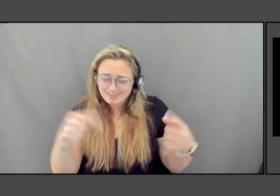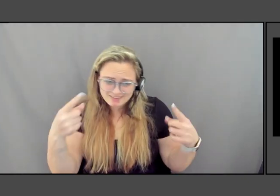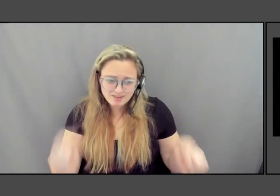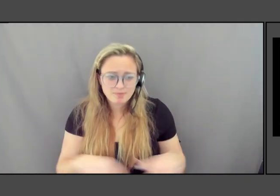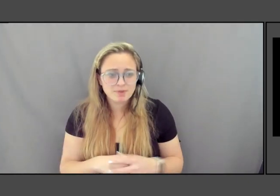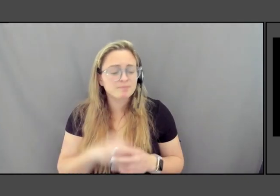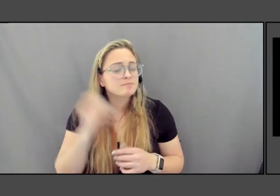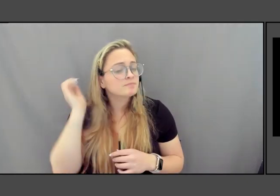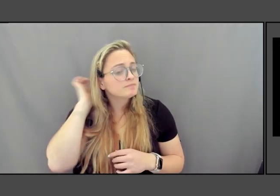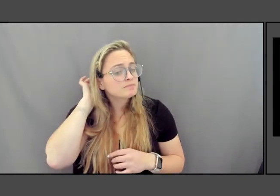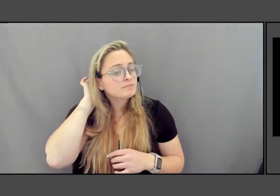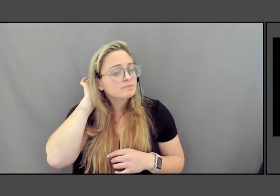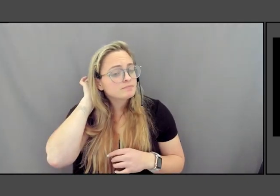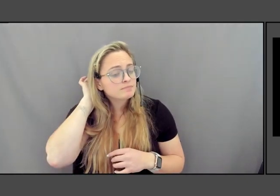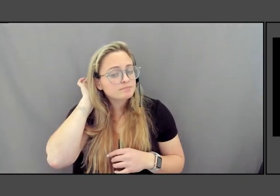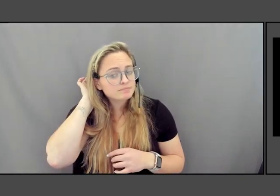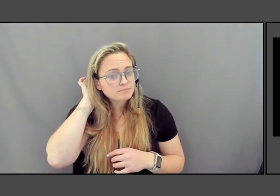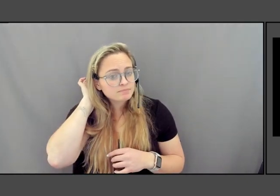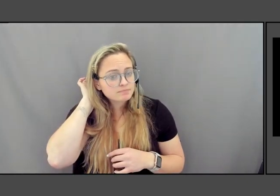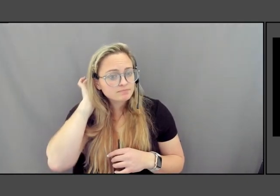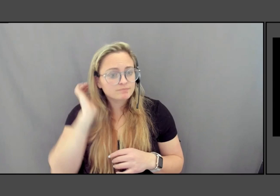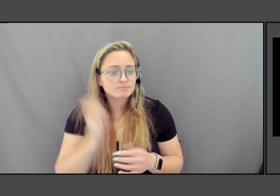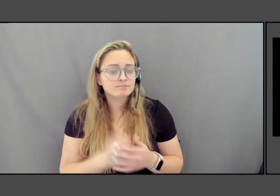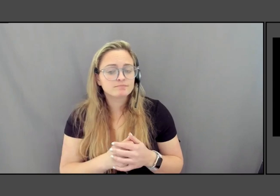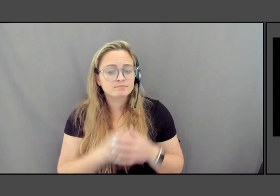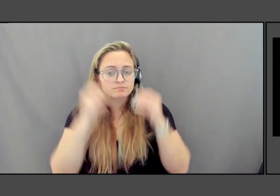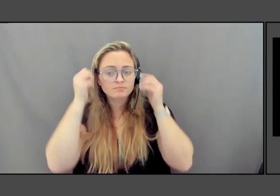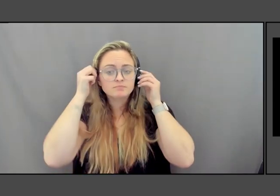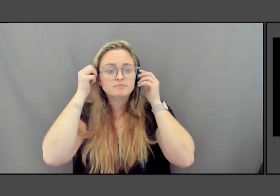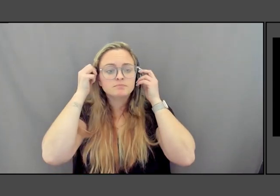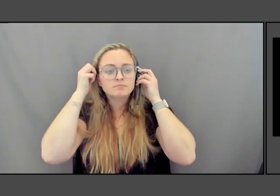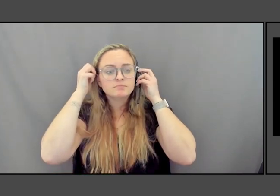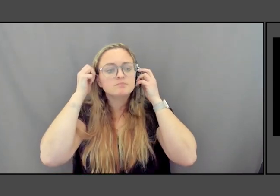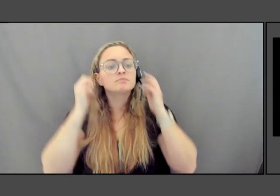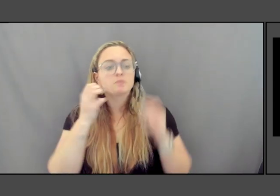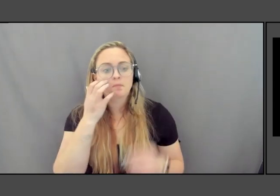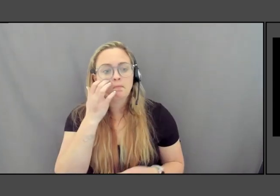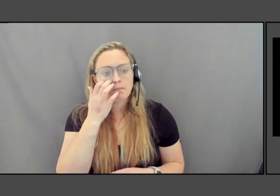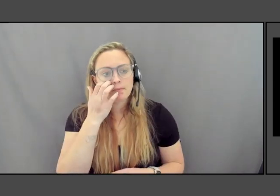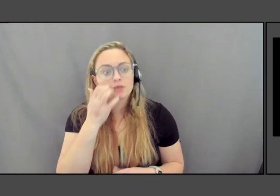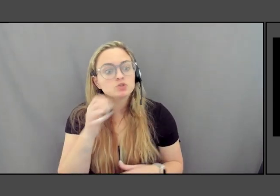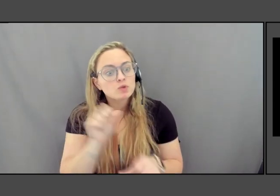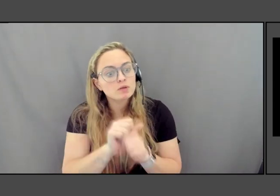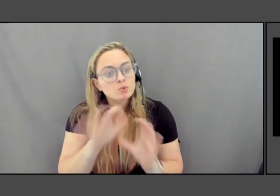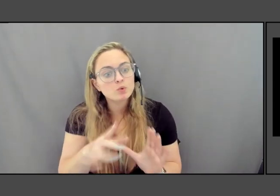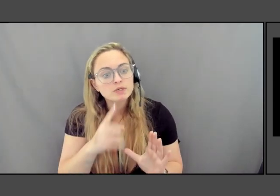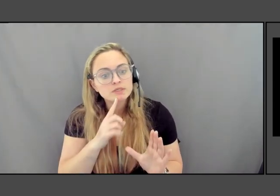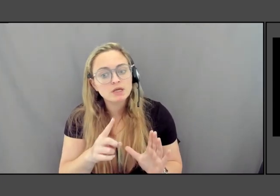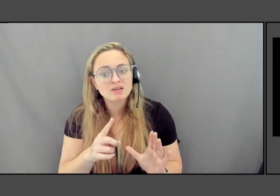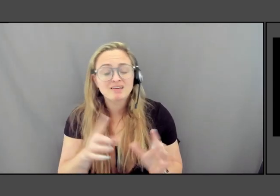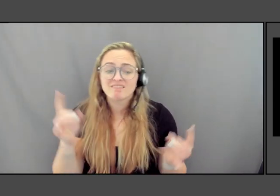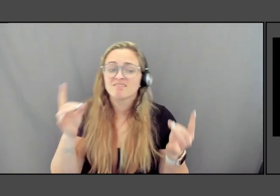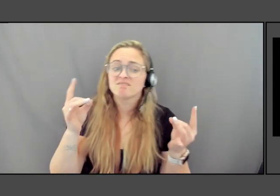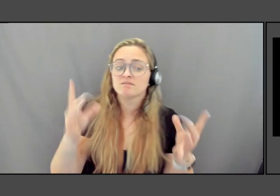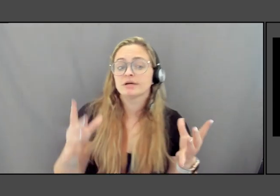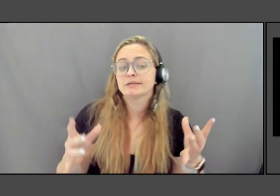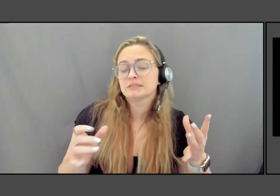I like what the former the employee said who did it. He said maybe violence isn't the the right you know,